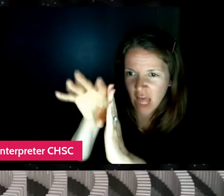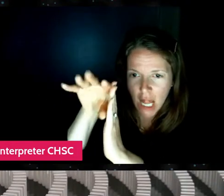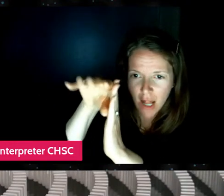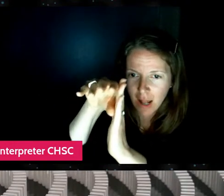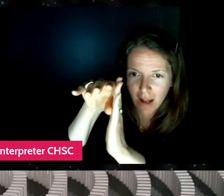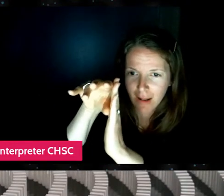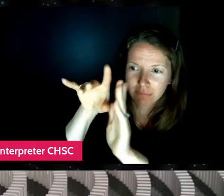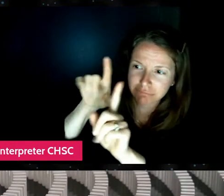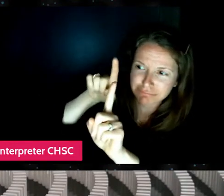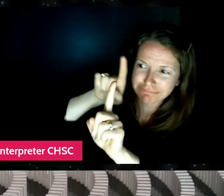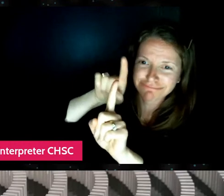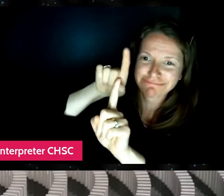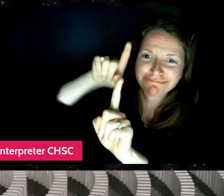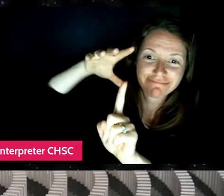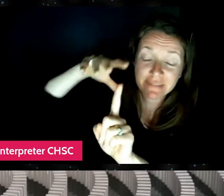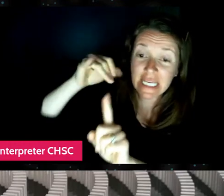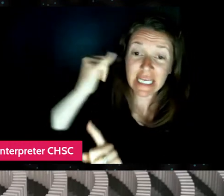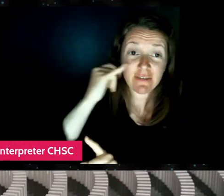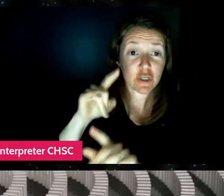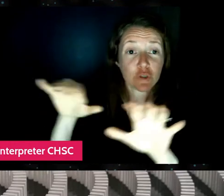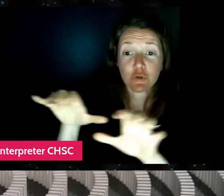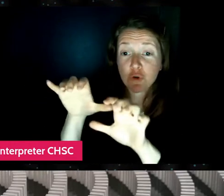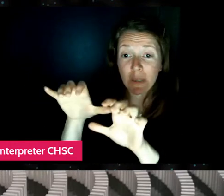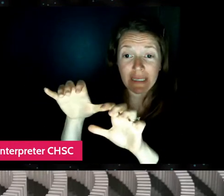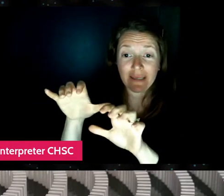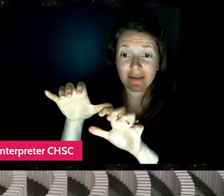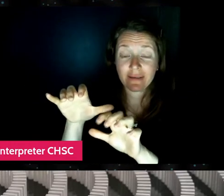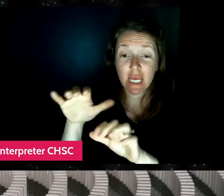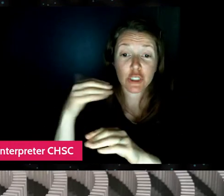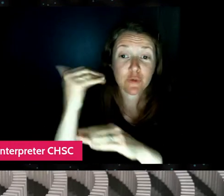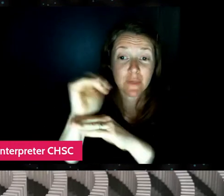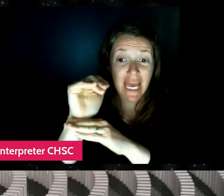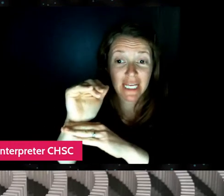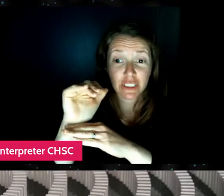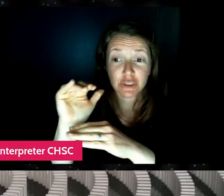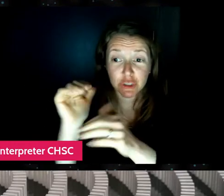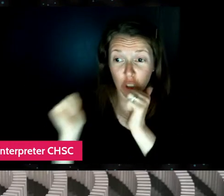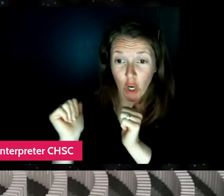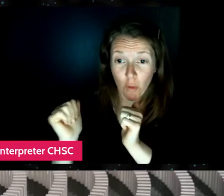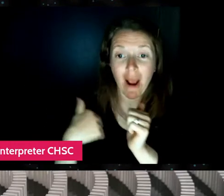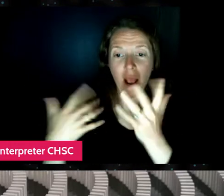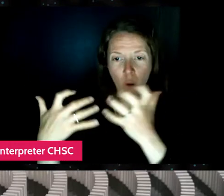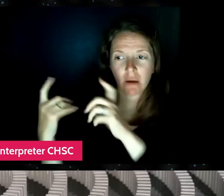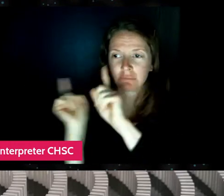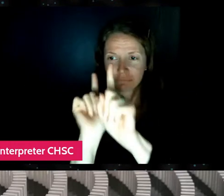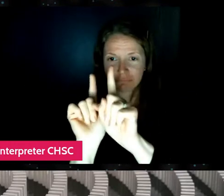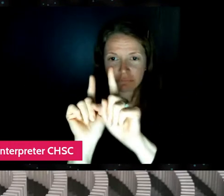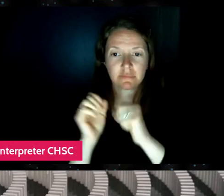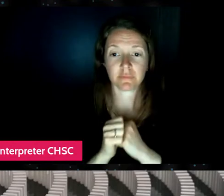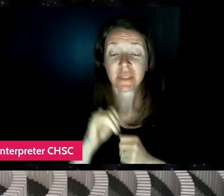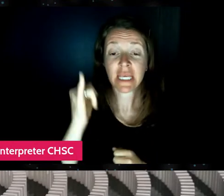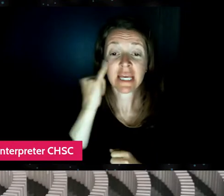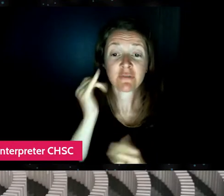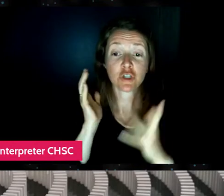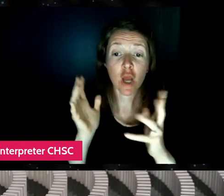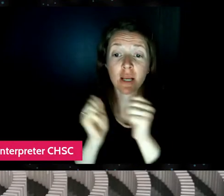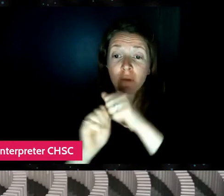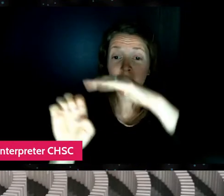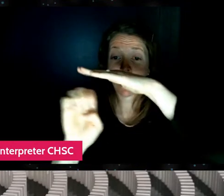half the time. If you're doing The Tonight Show, I wanna be there. If you're talking to an elementary school class,